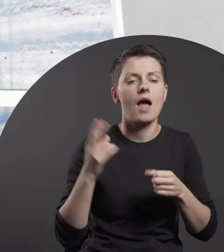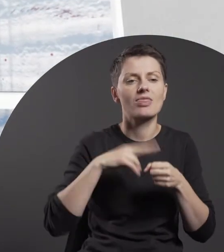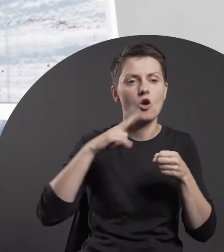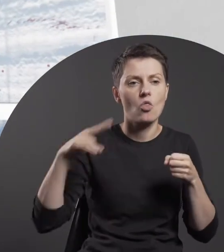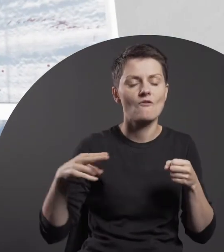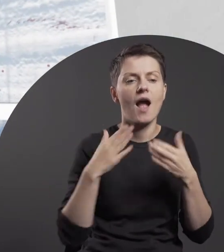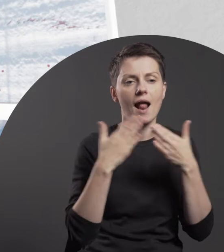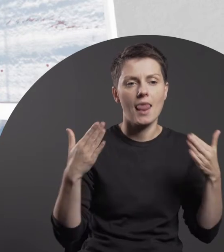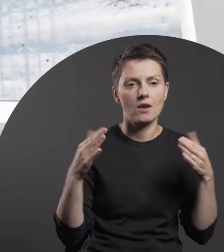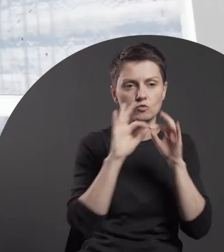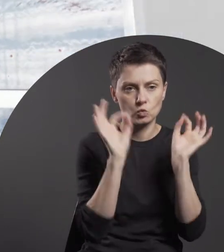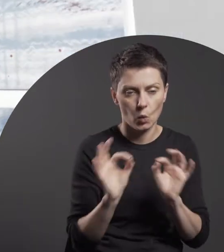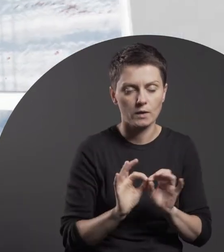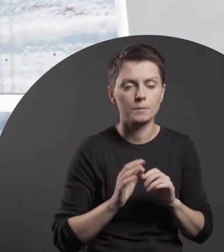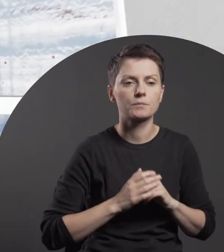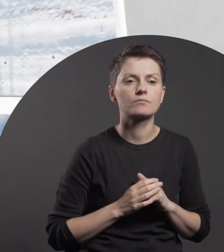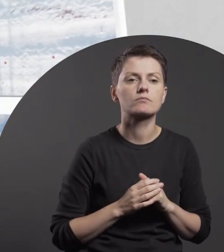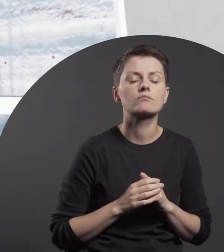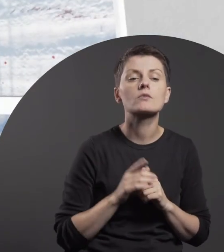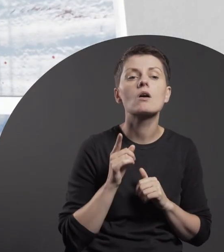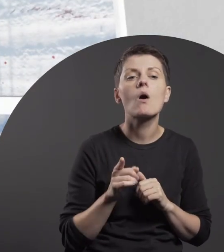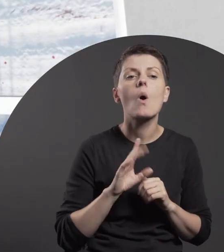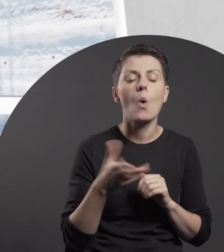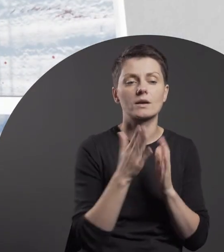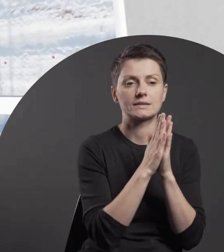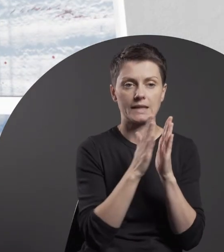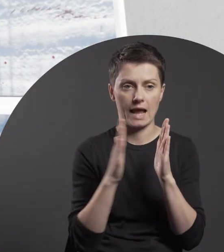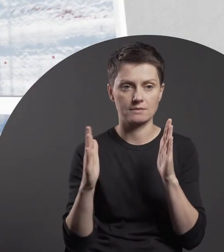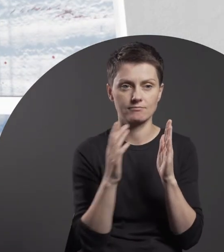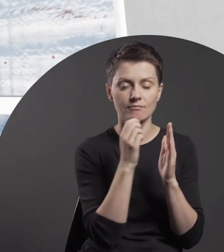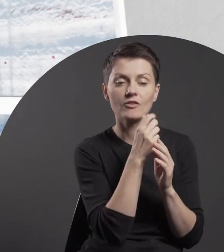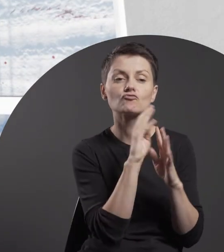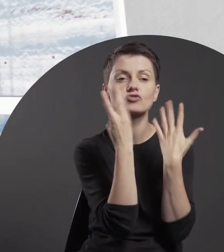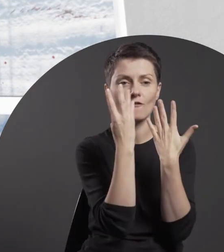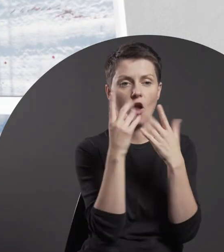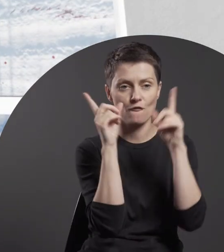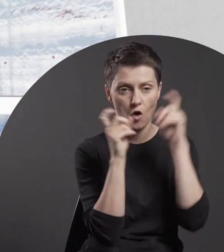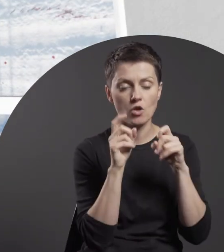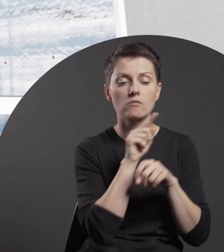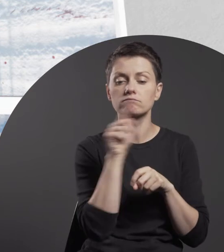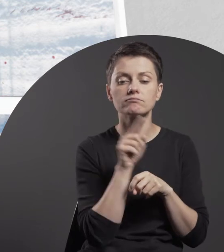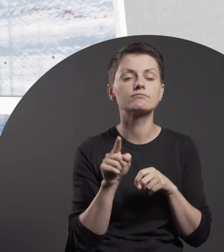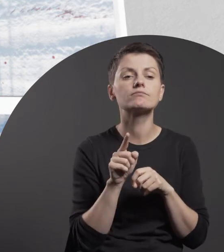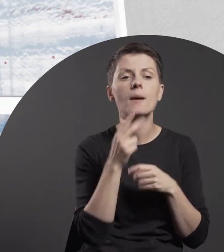this is a set of 9 photographs capturing blood stains on snow.